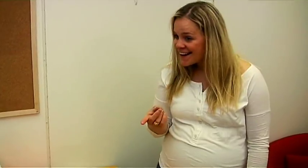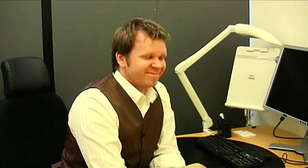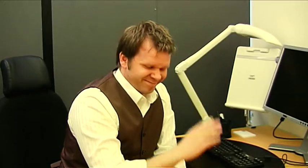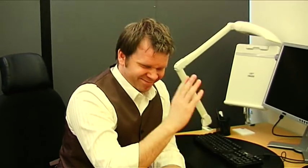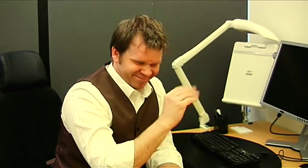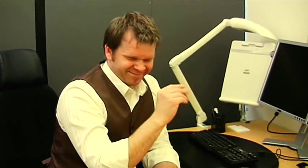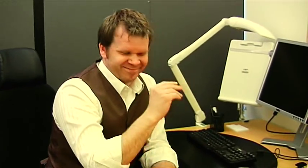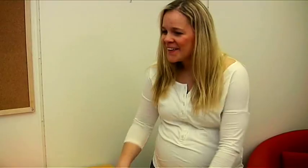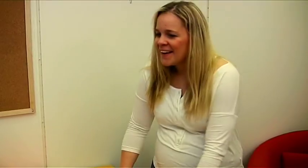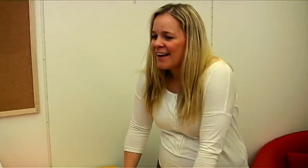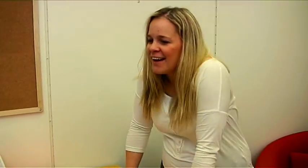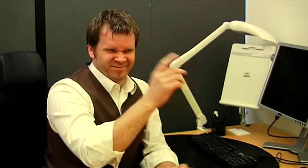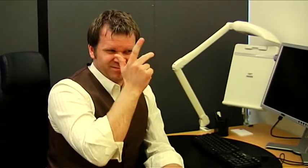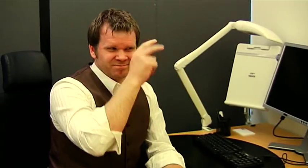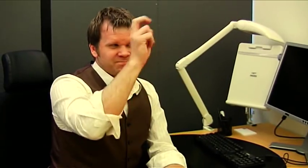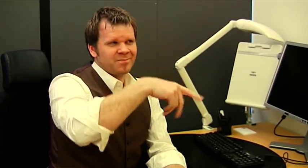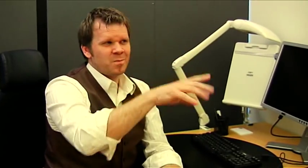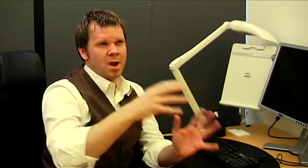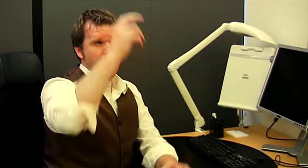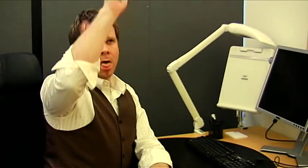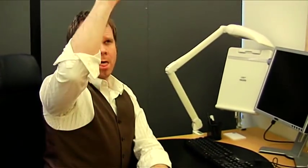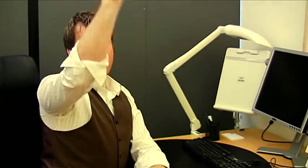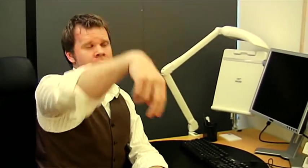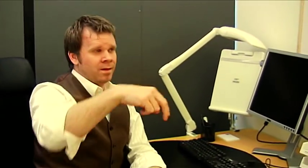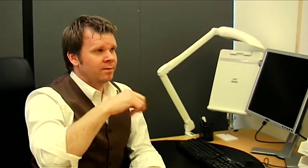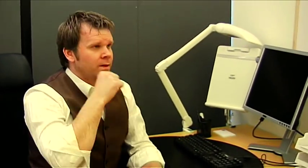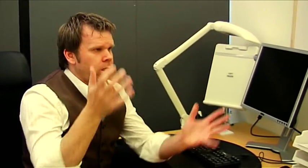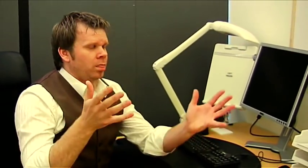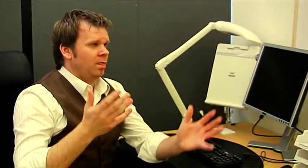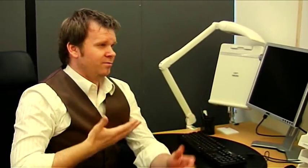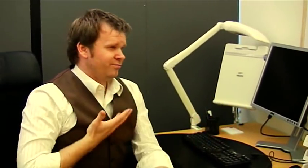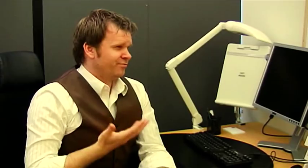Mm... It was a gallant score, poor Felix...